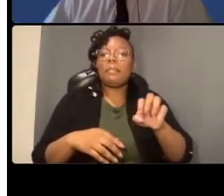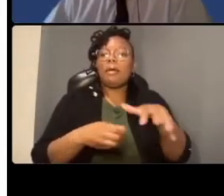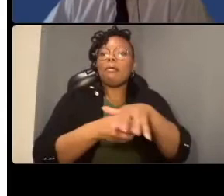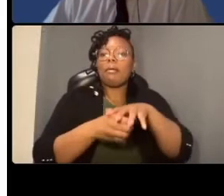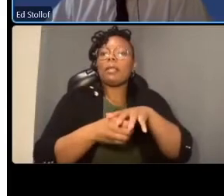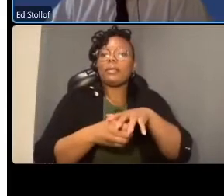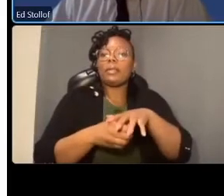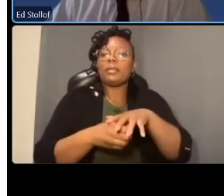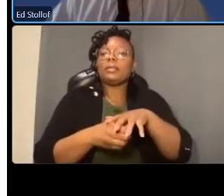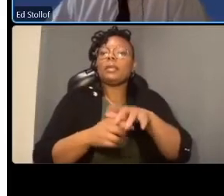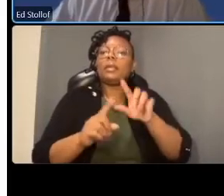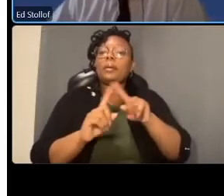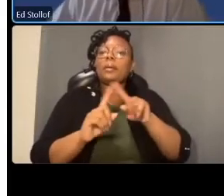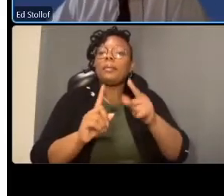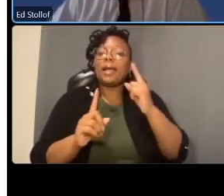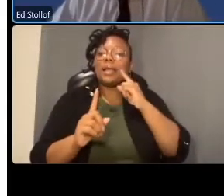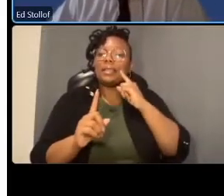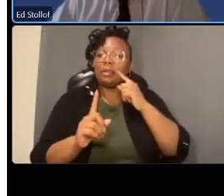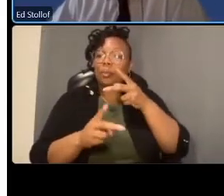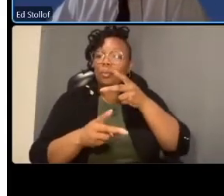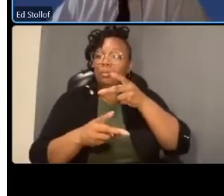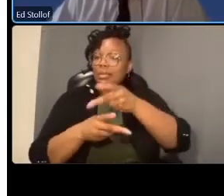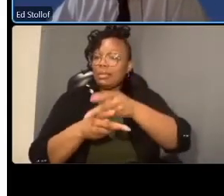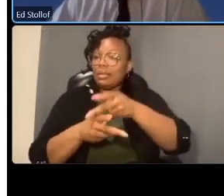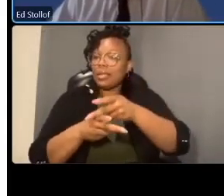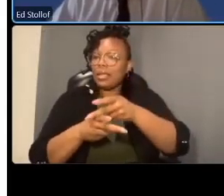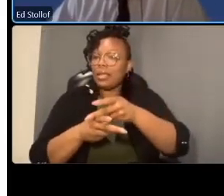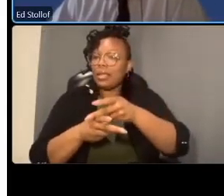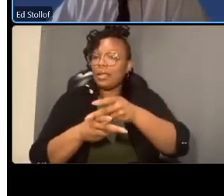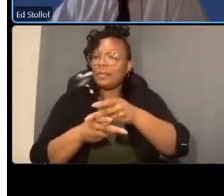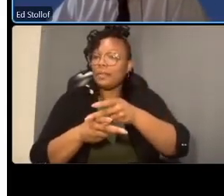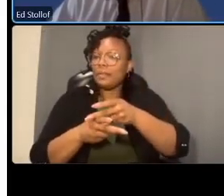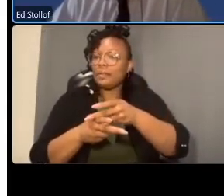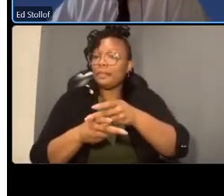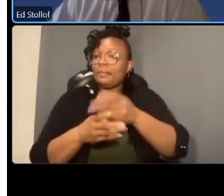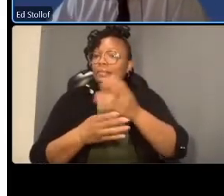some of that right there's not 400 removed yeah right